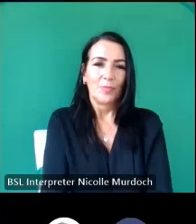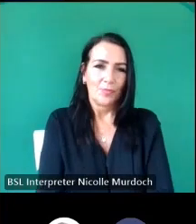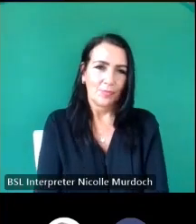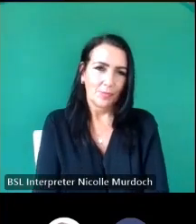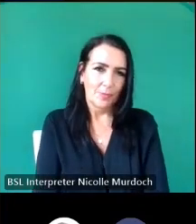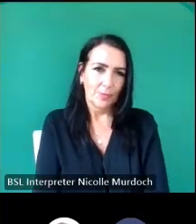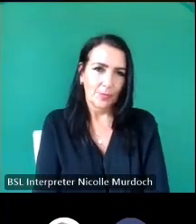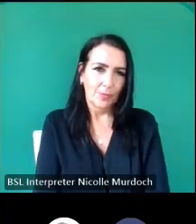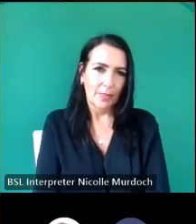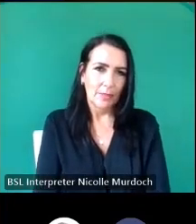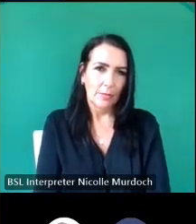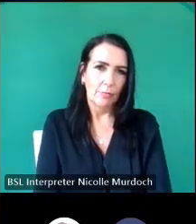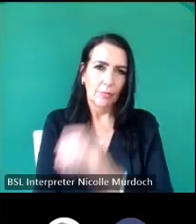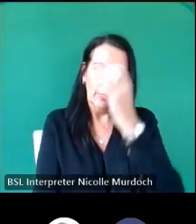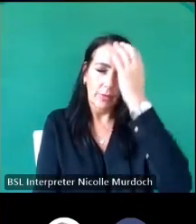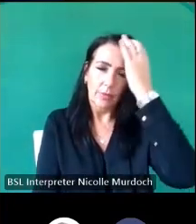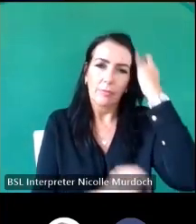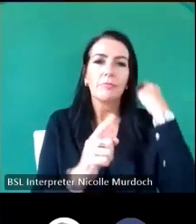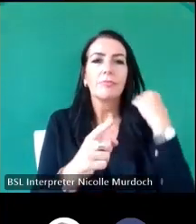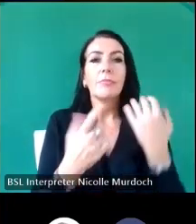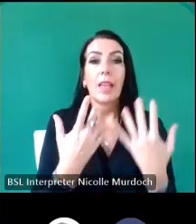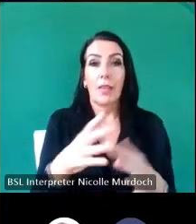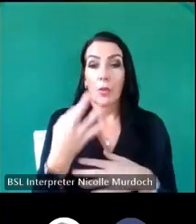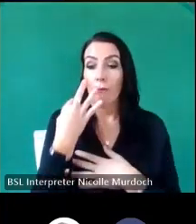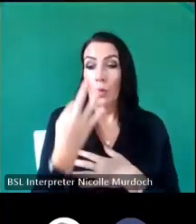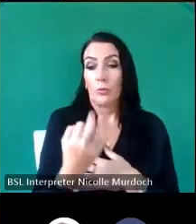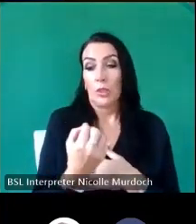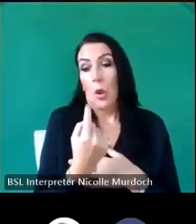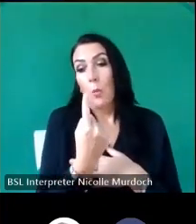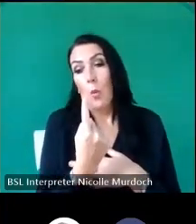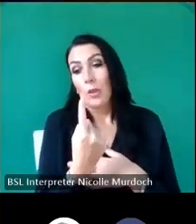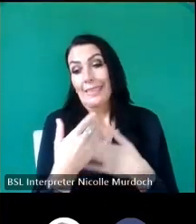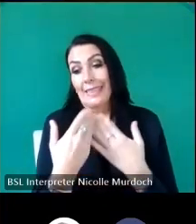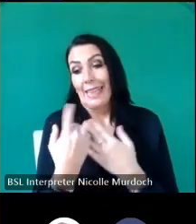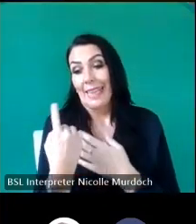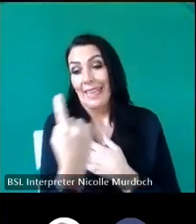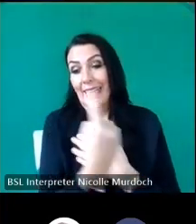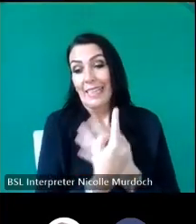thought i' just volunteered to spend a day or so in each Church writing notes and taking the